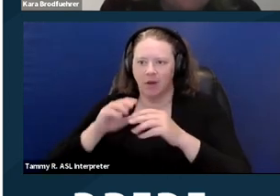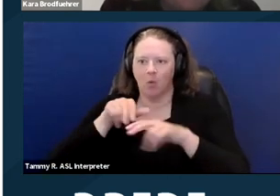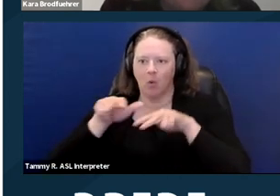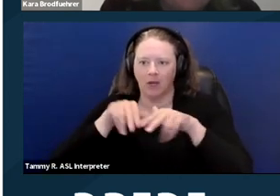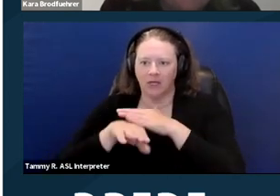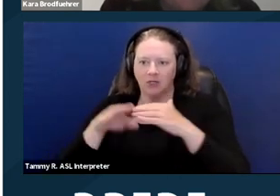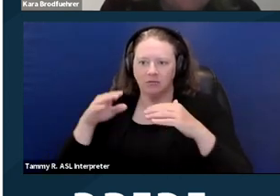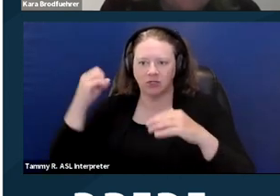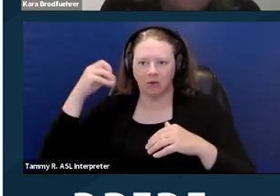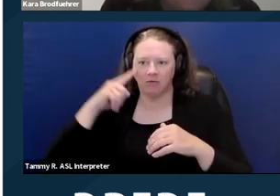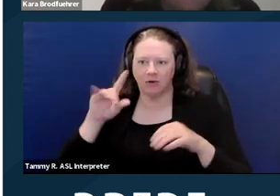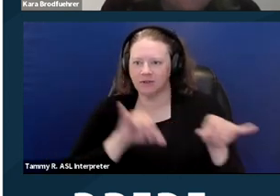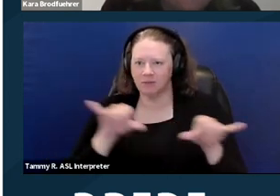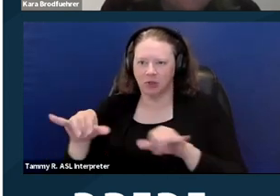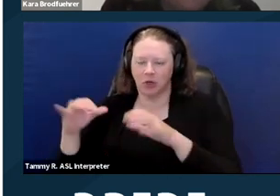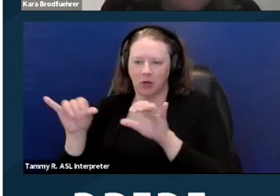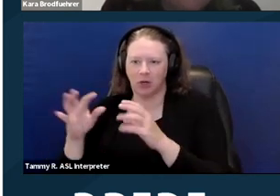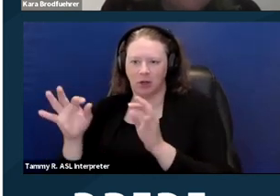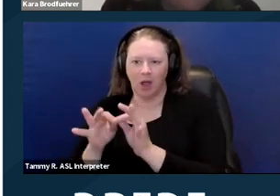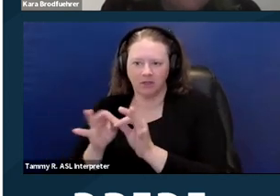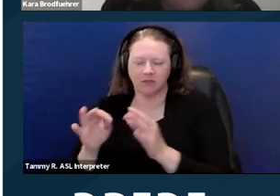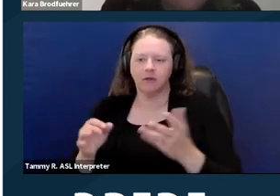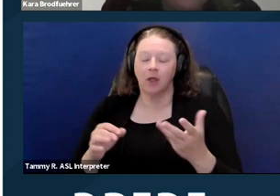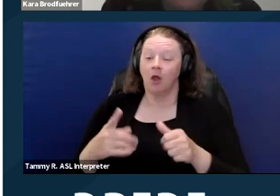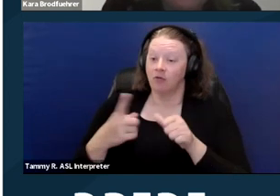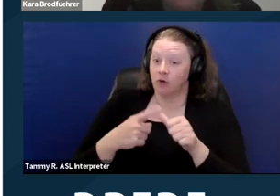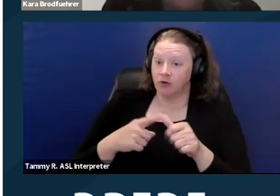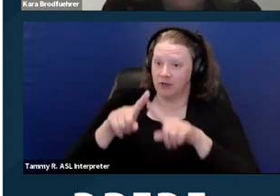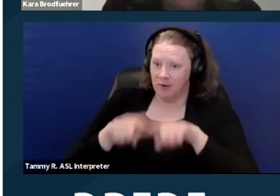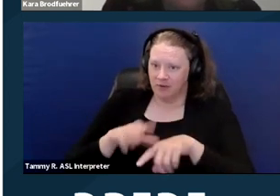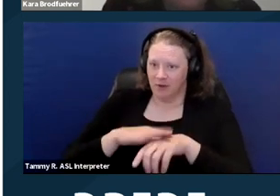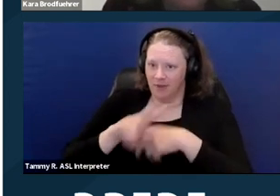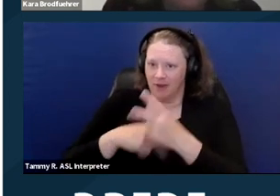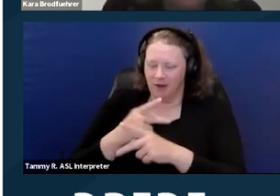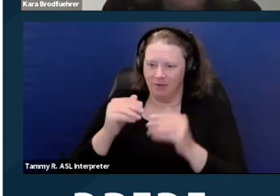Well first, I mean, it depends on the type of housing involved, right? Because this is a reasonable modification.